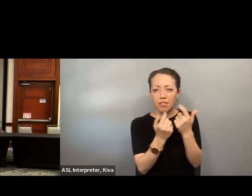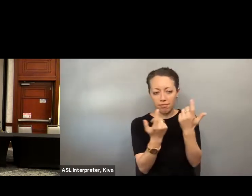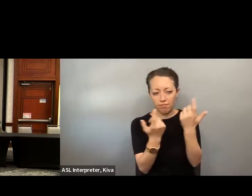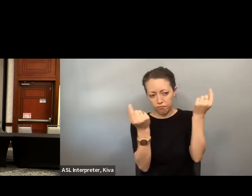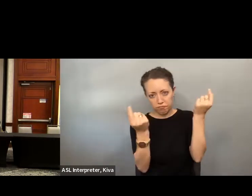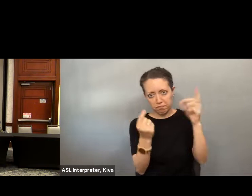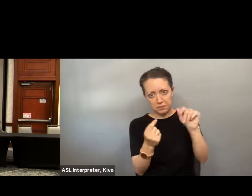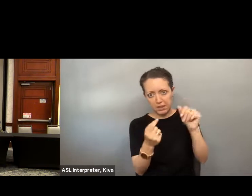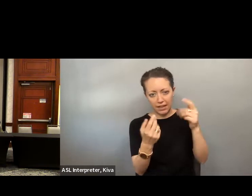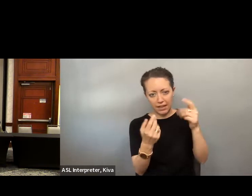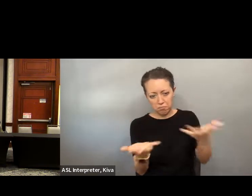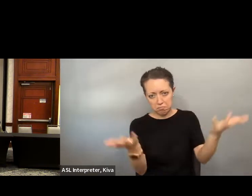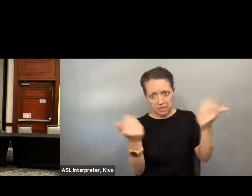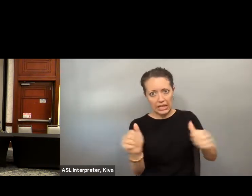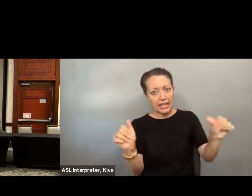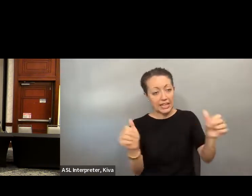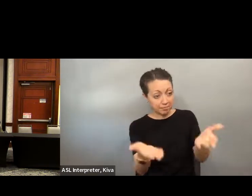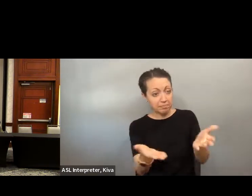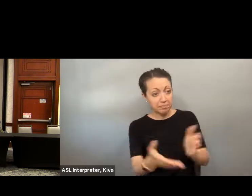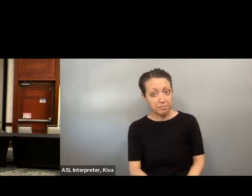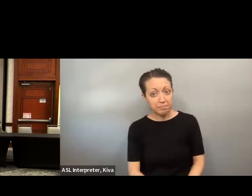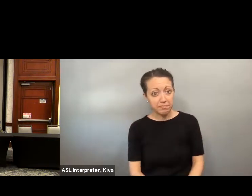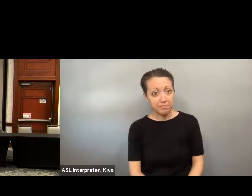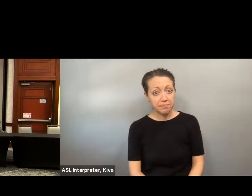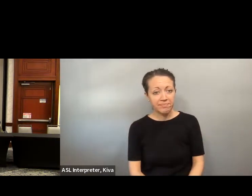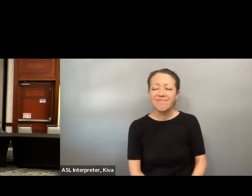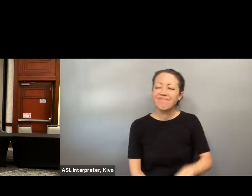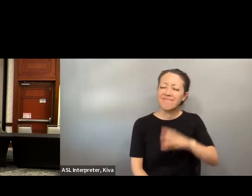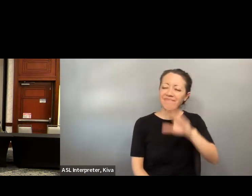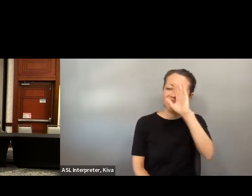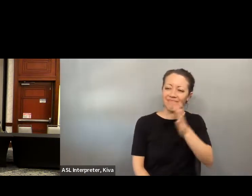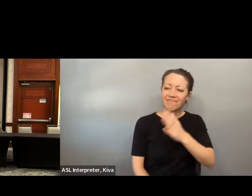There would like to share the area of expertise as well as any experiences they